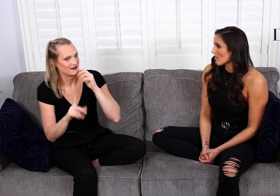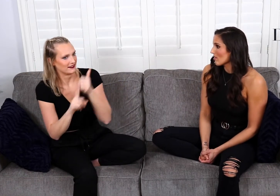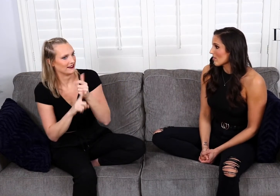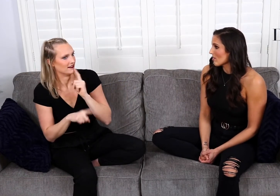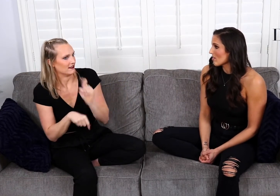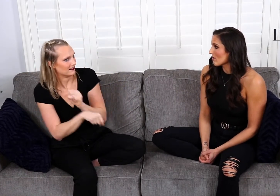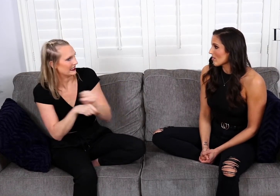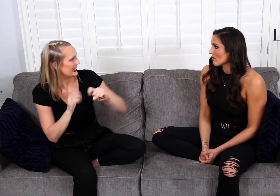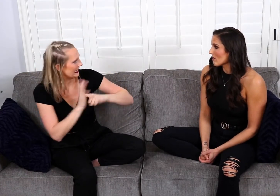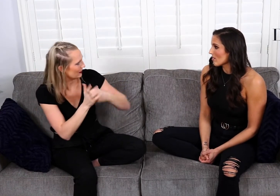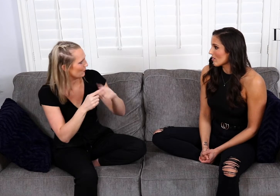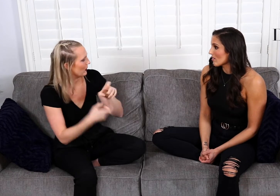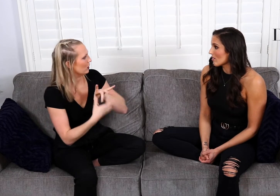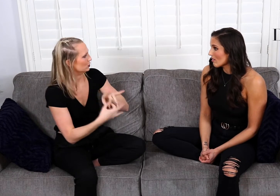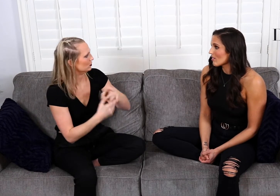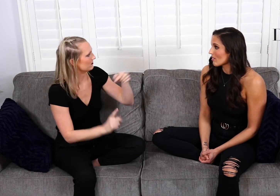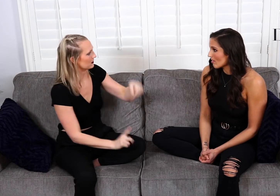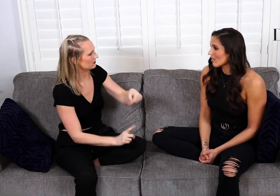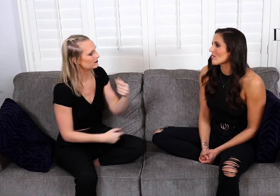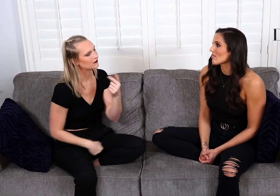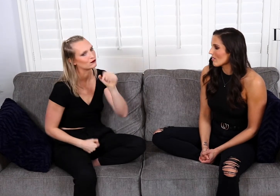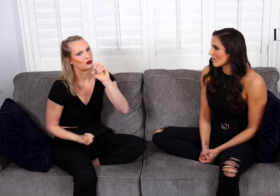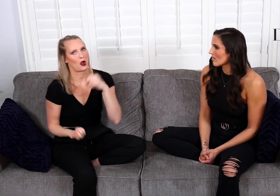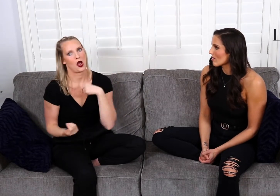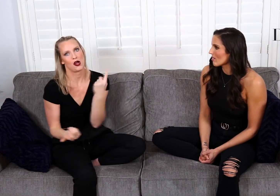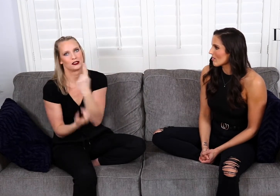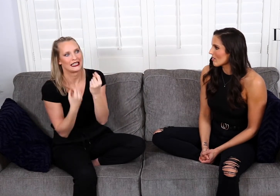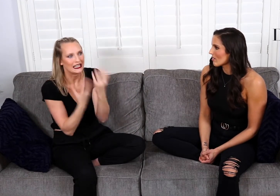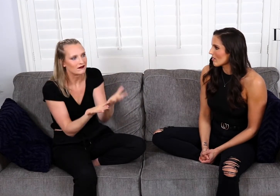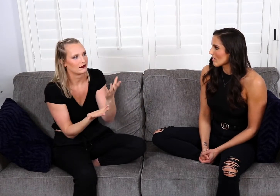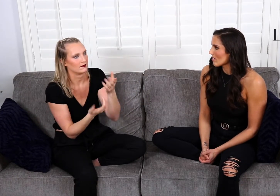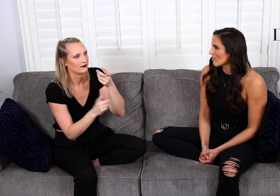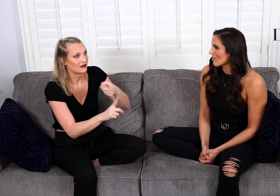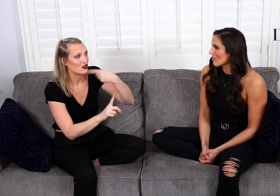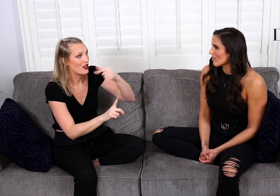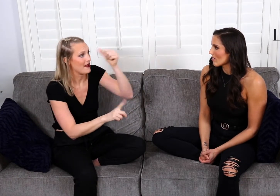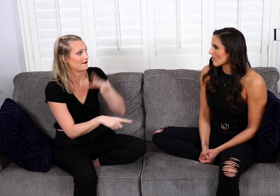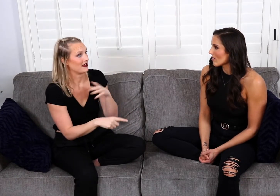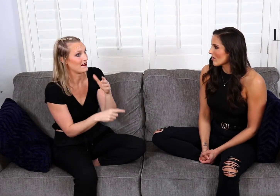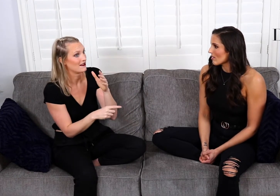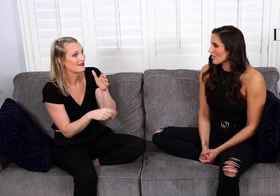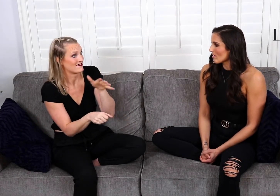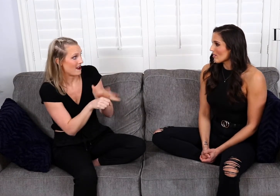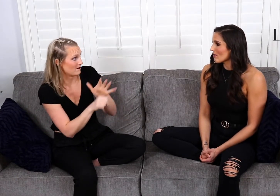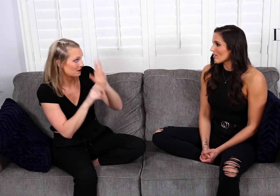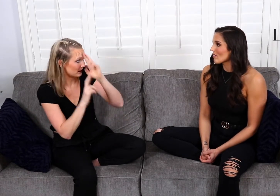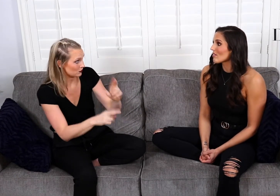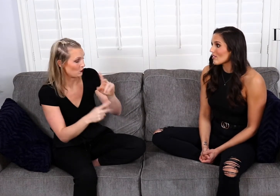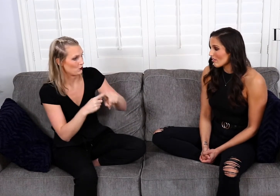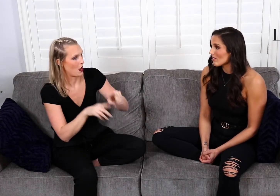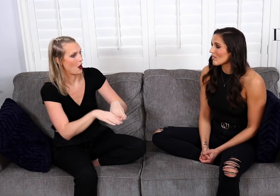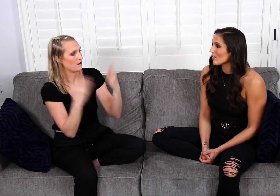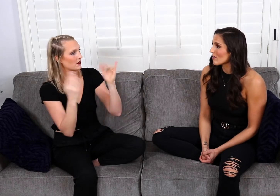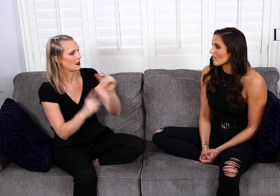and communication is key in a relationship. And so I always give the hearing guy enough respect to open